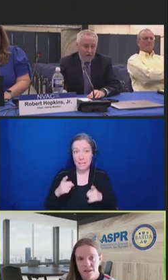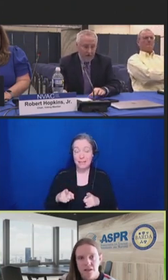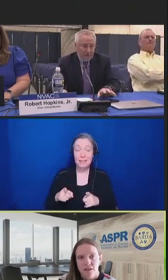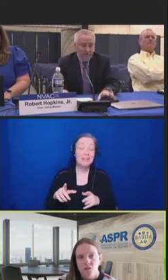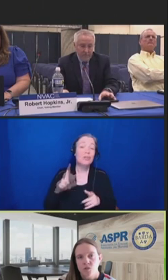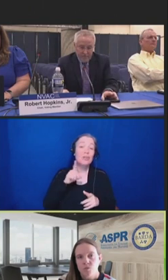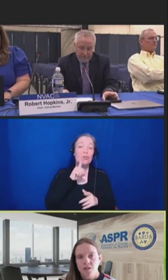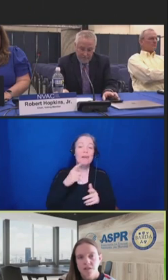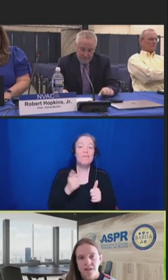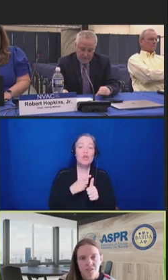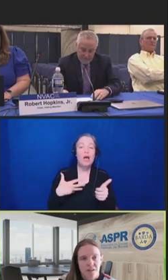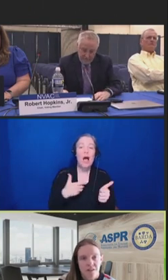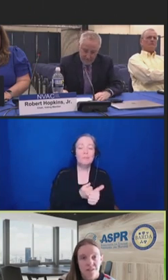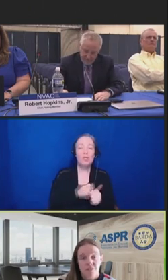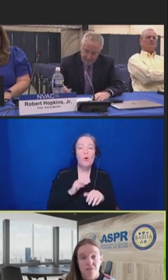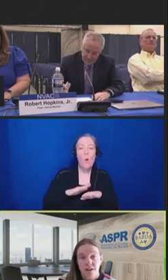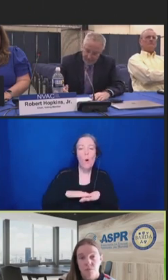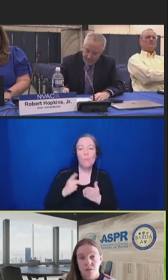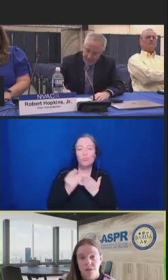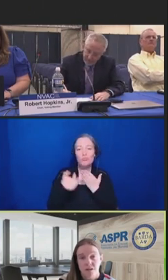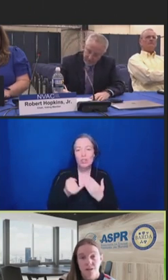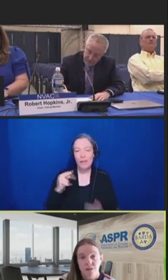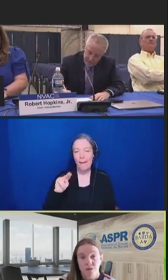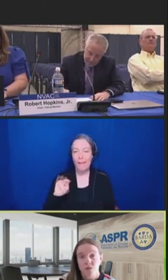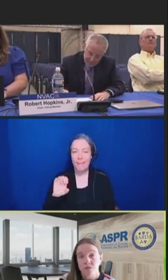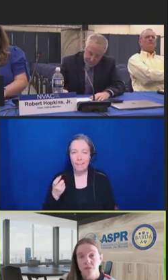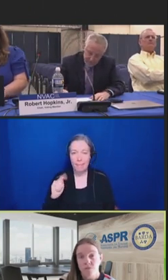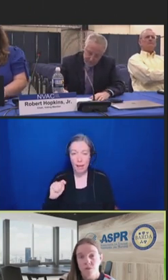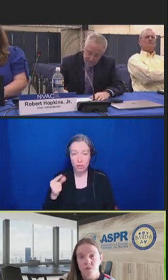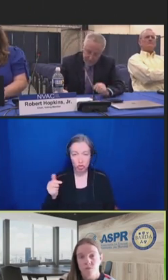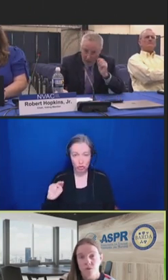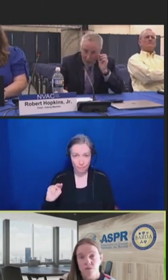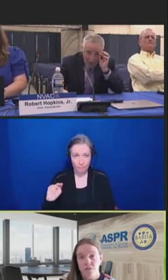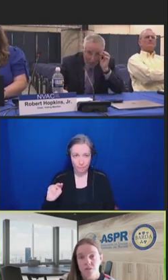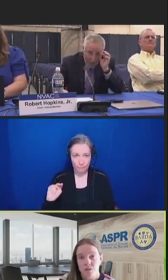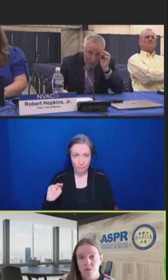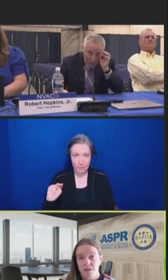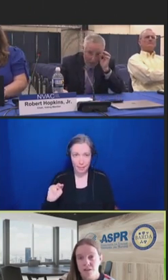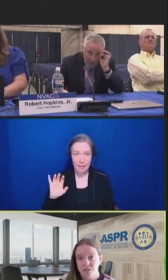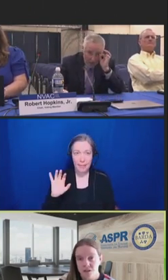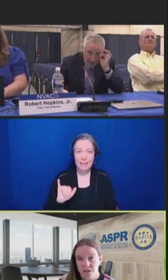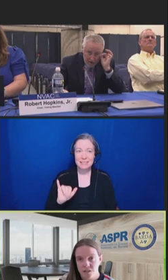So, project NextGen is a $5 billion whole of government approach to developing next-generation